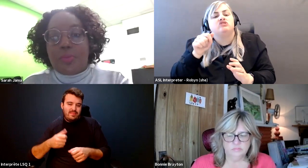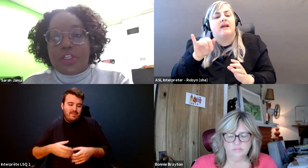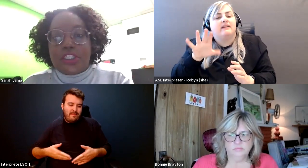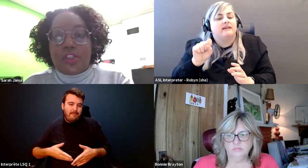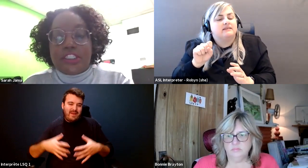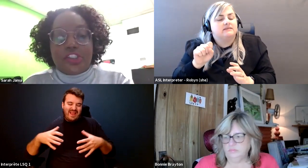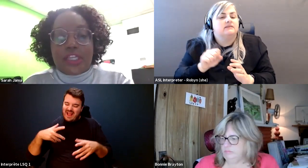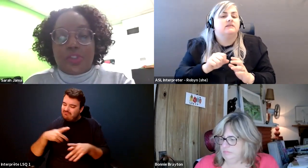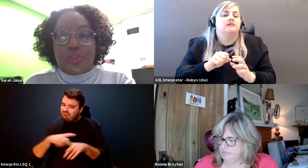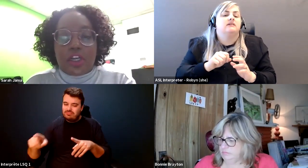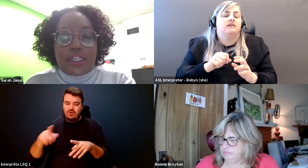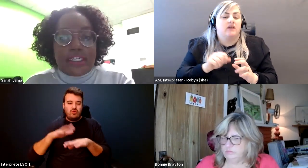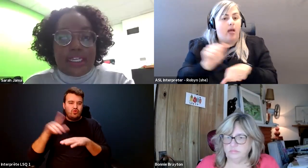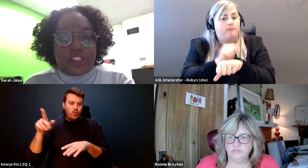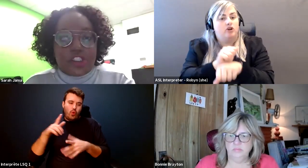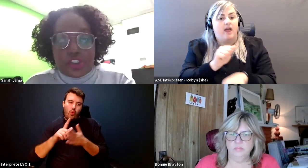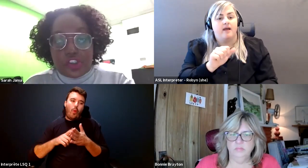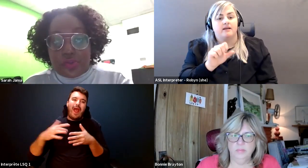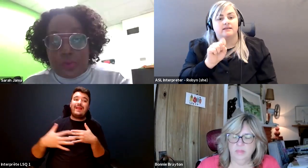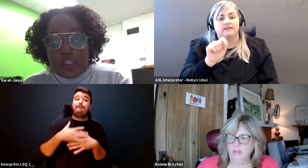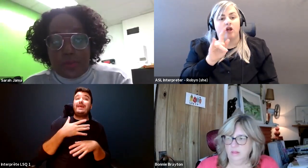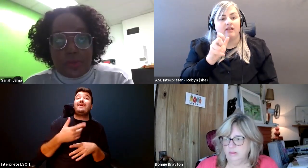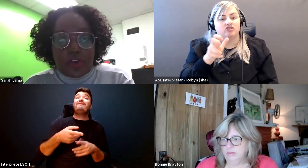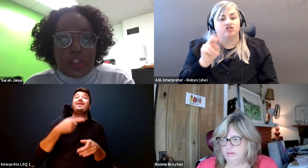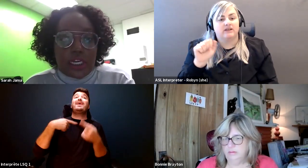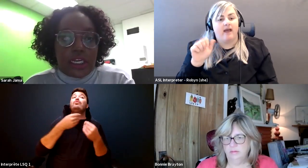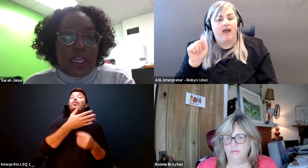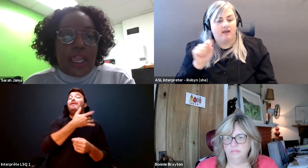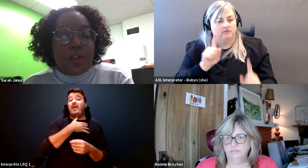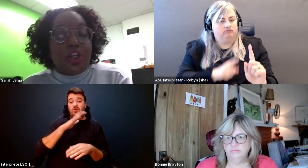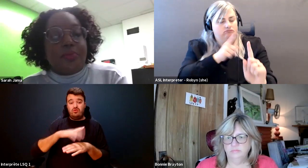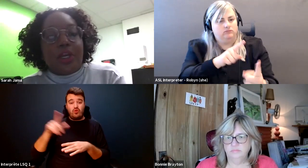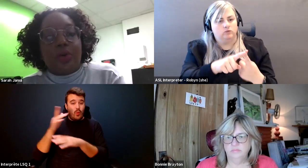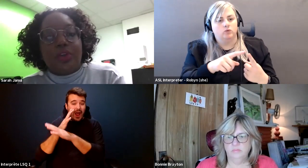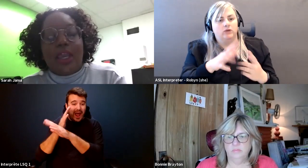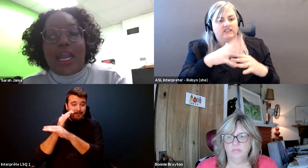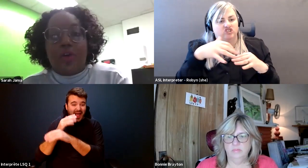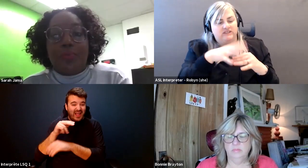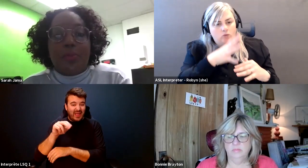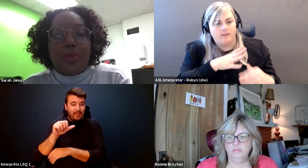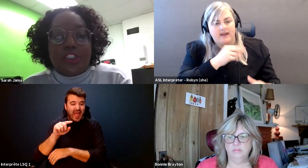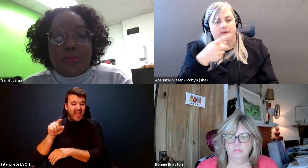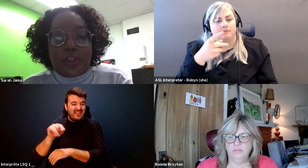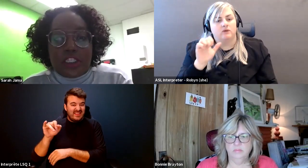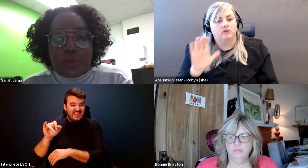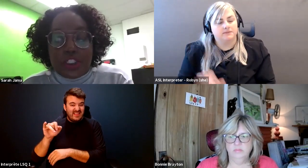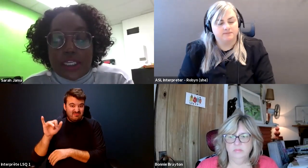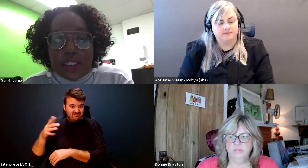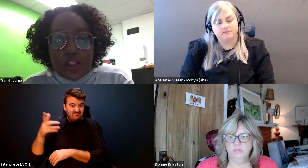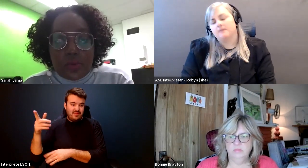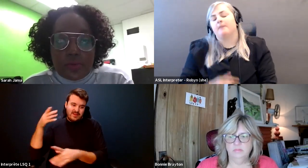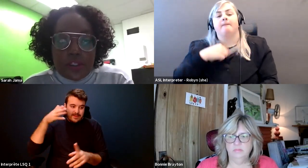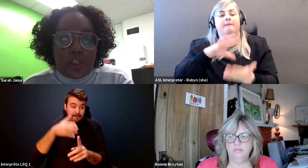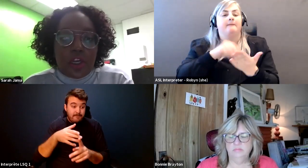Sarah Jama: Alberta sterilization act were targeted against indigenous women and people of color I learned about how people with disabilities, particularly women.